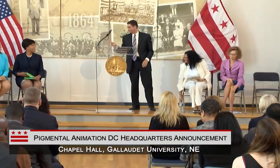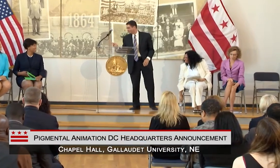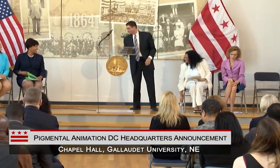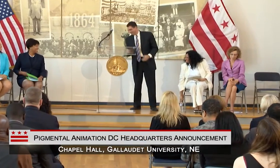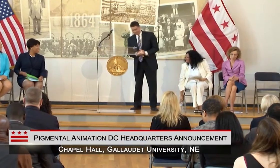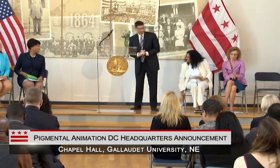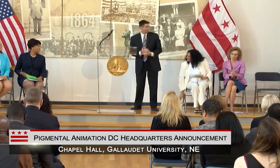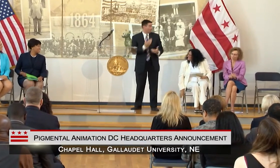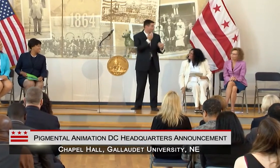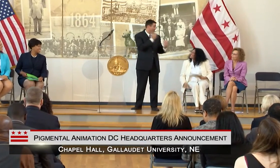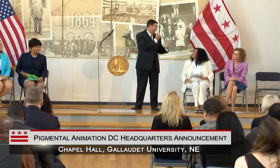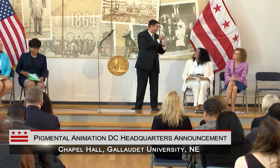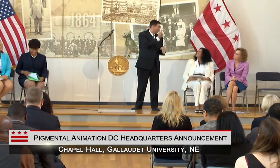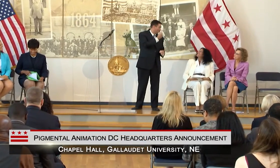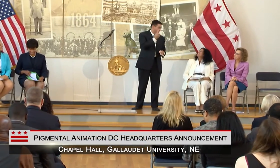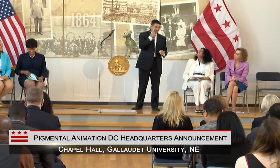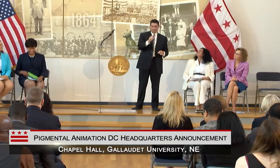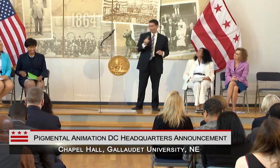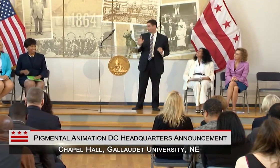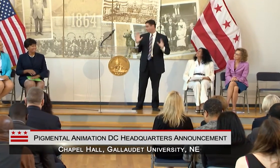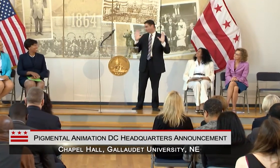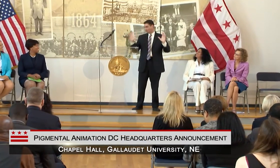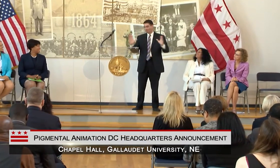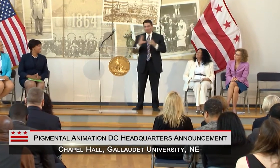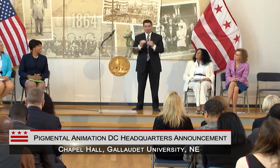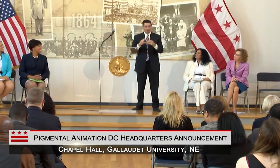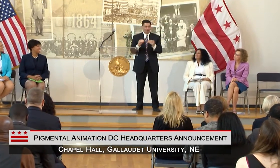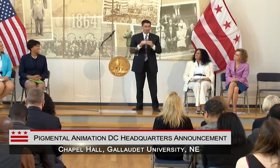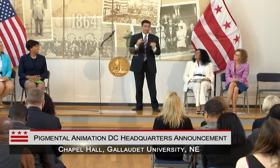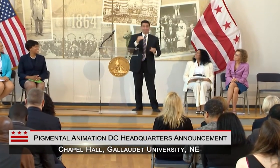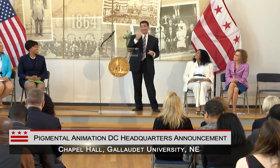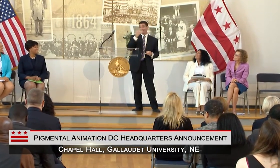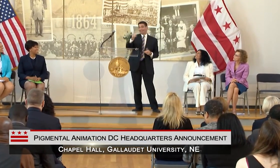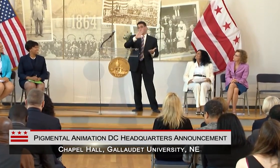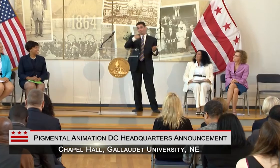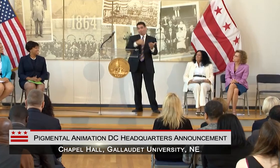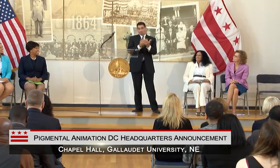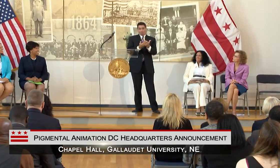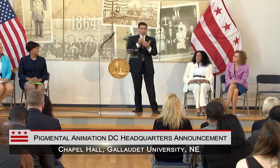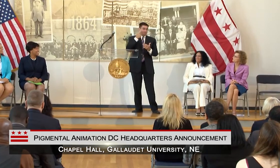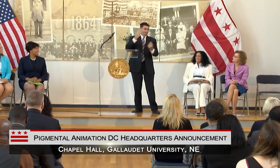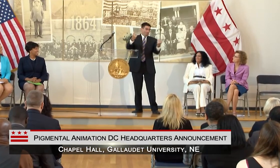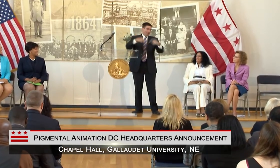THANK YOU, MAYOR BOWSER. AND THANKS, EVERYONE, THIS MORNING FOR YOUR WONDERFUL REMARKS.